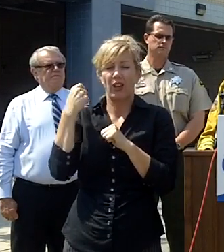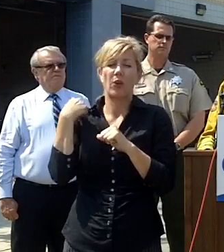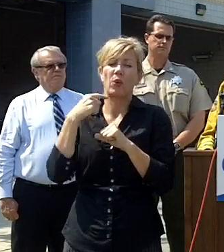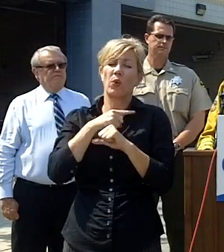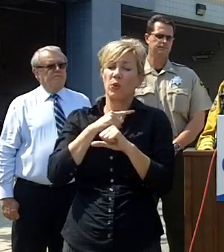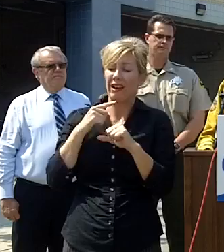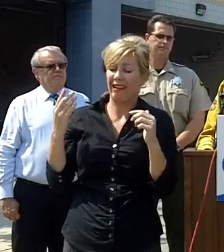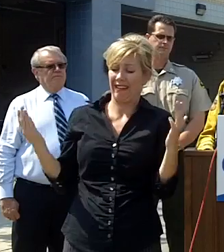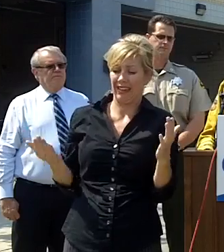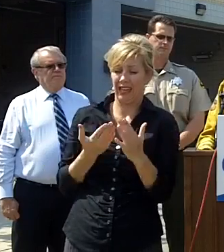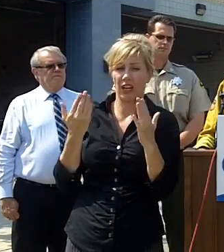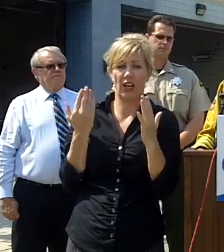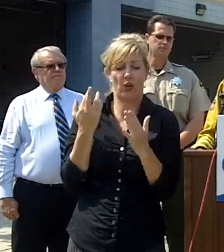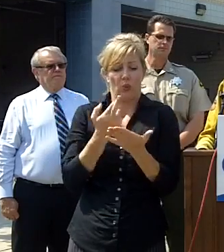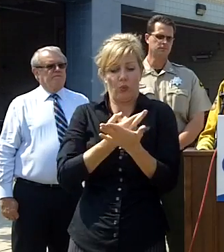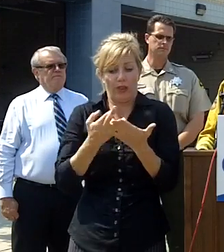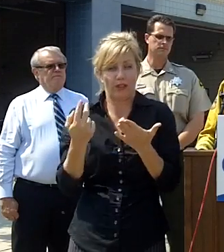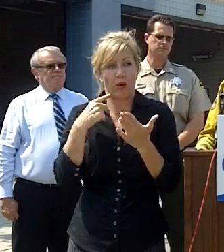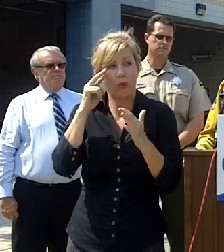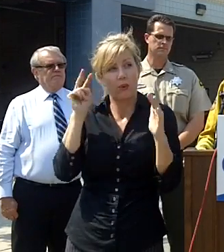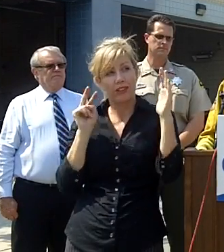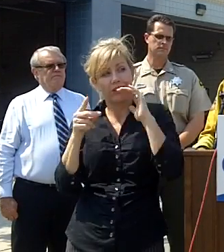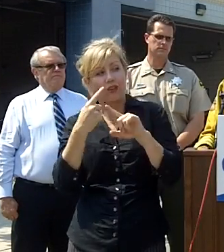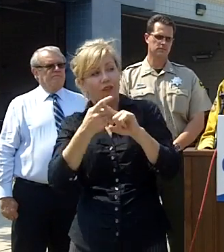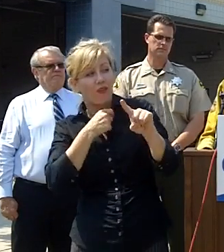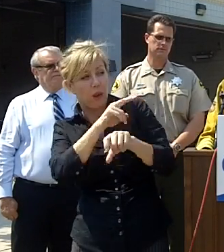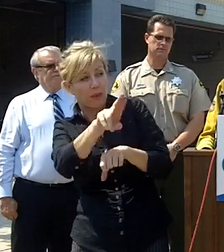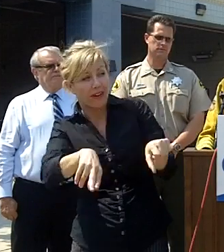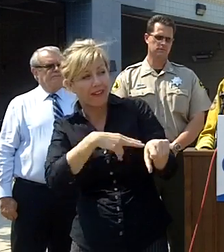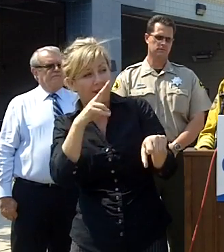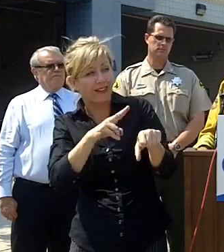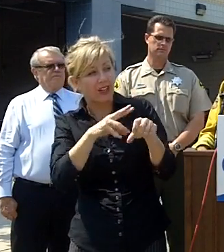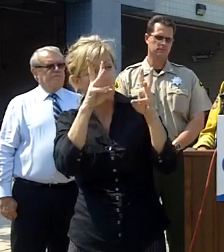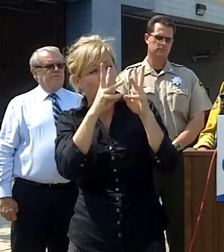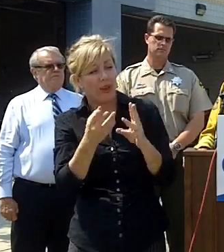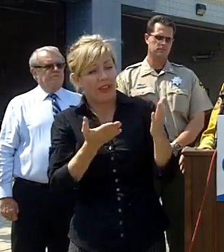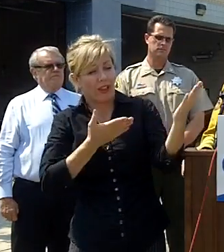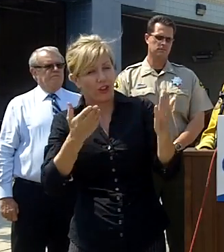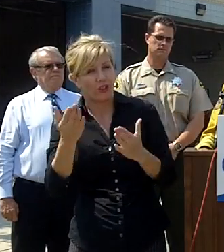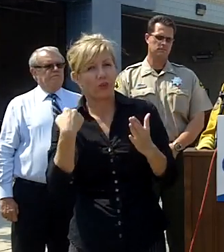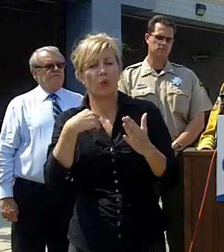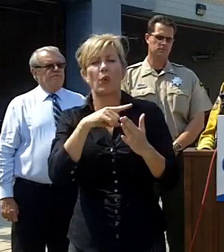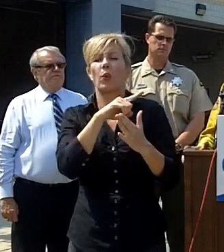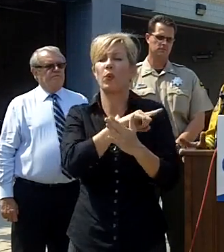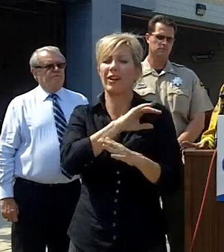California based on predictions from the National Weather Service those resources assisted and what